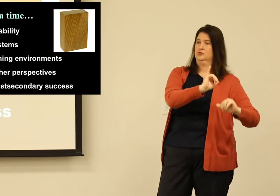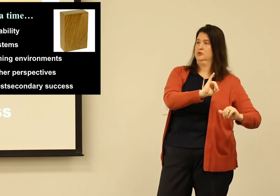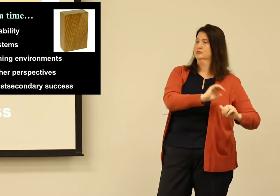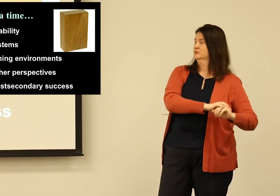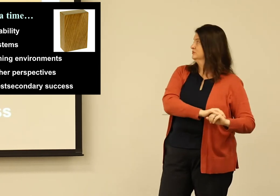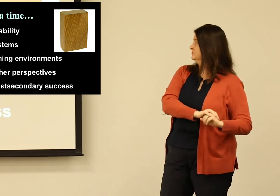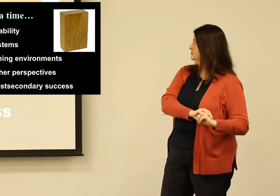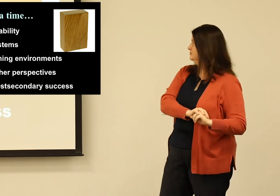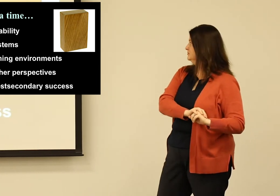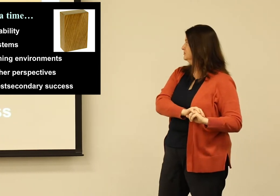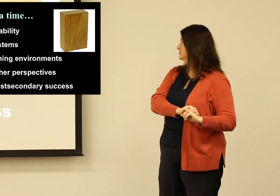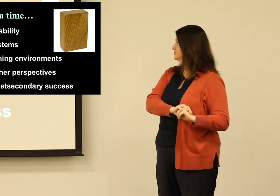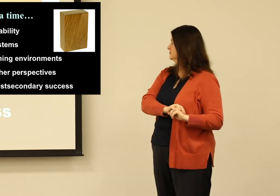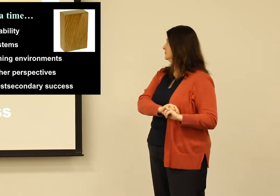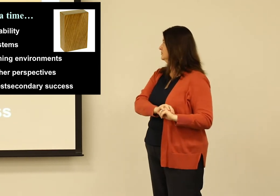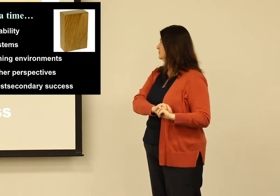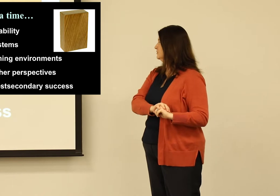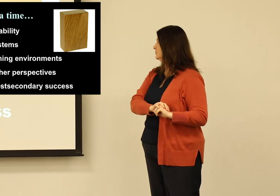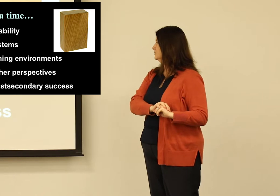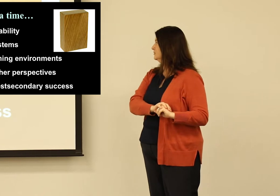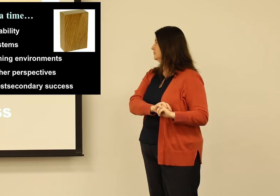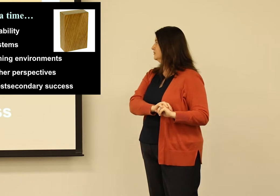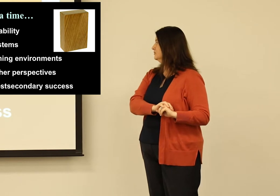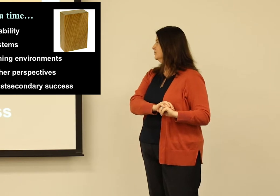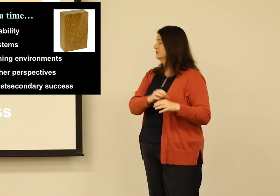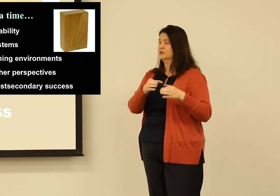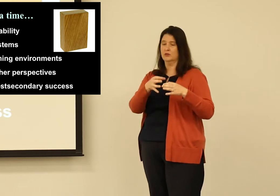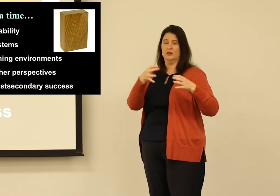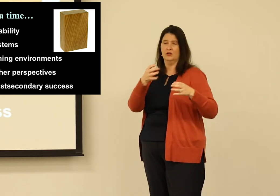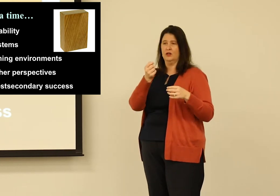well I hope that stems from the education that the student got.